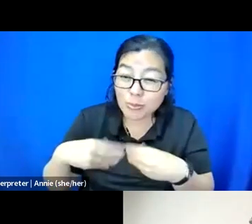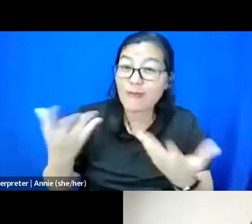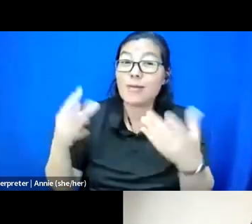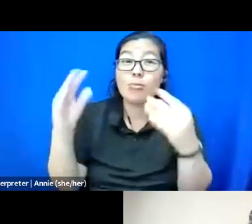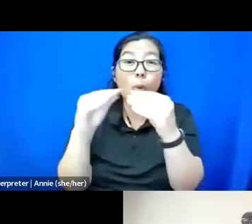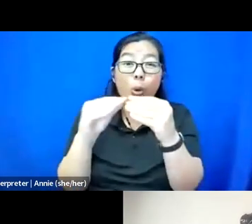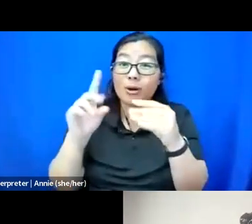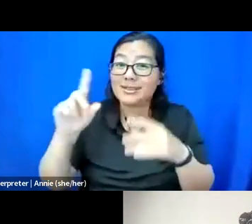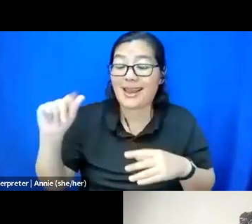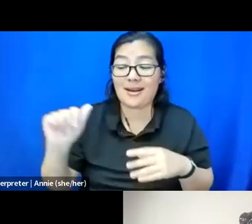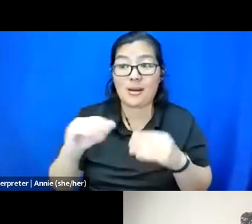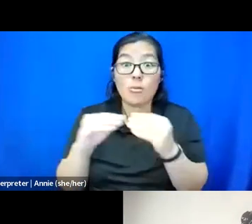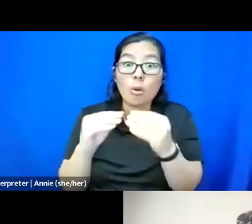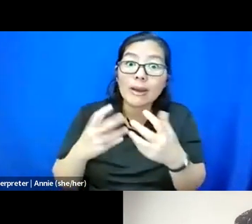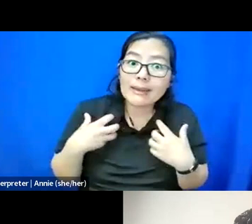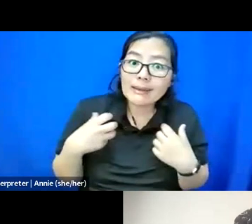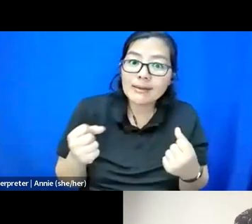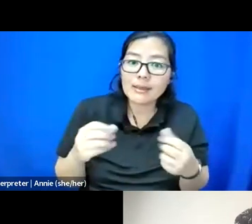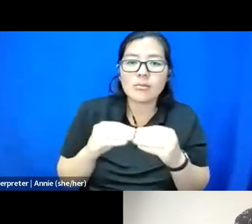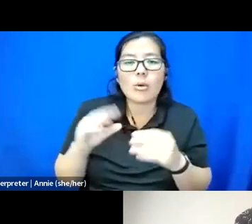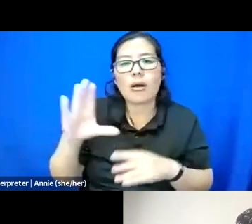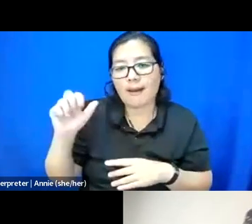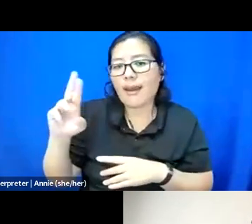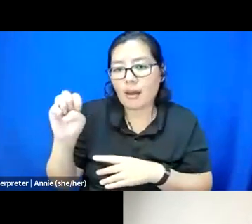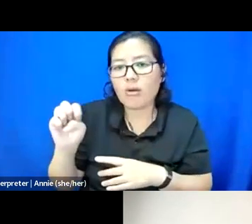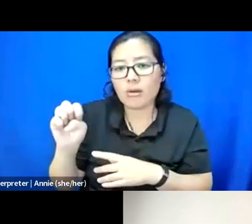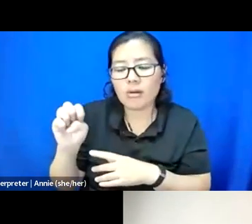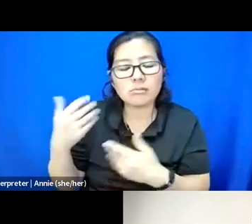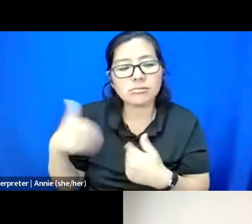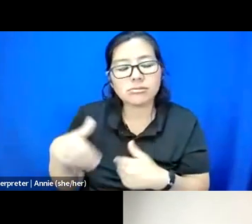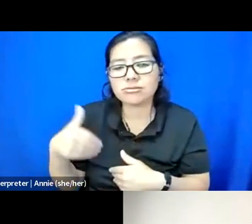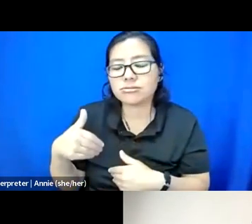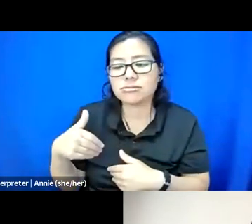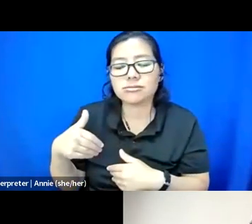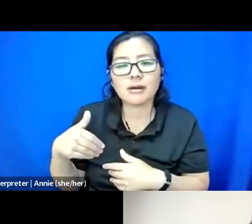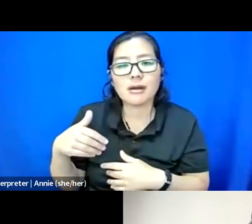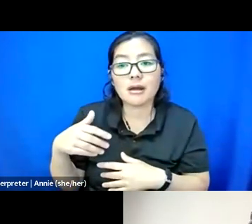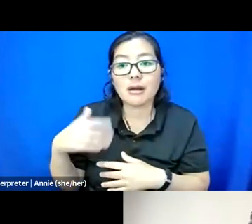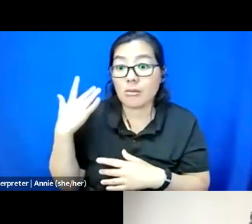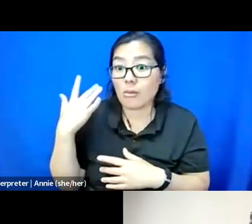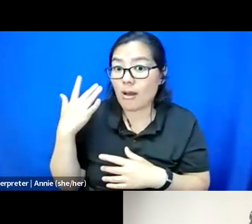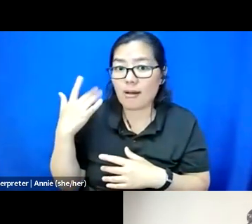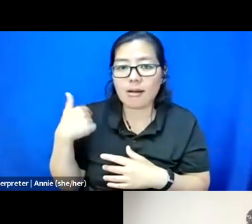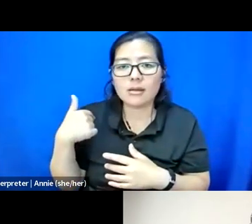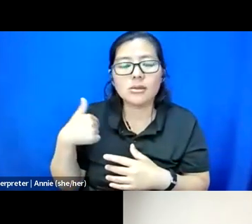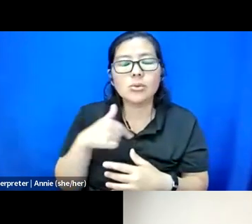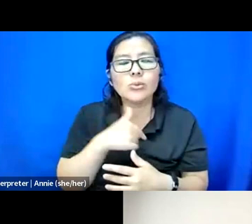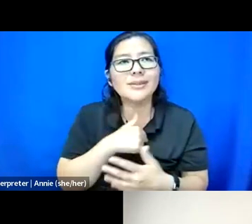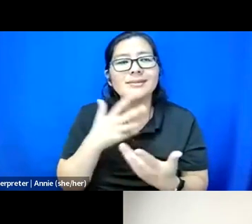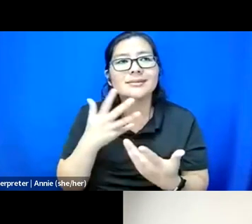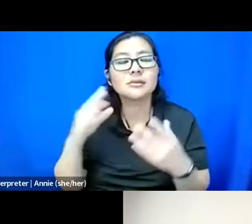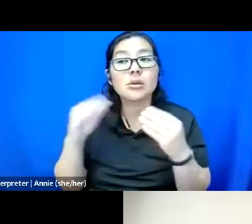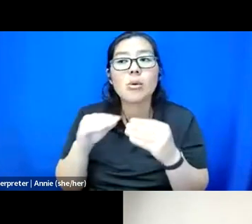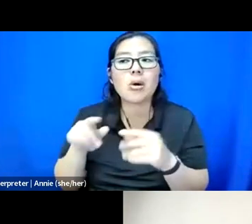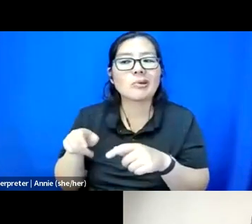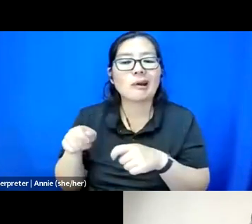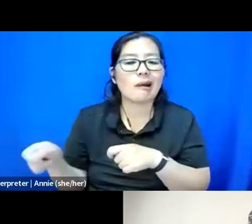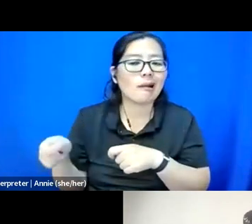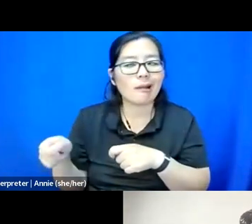healing and care because we keep, like, the more that you poke, the more you excavate,